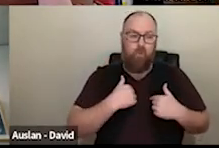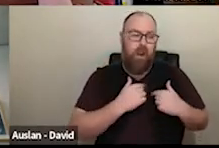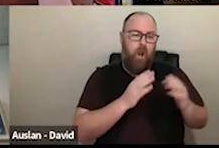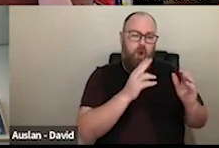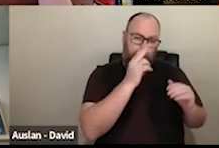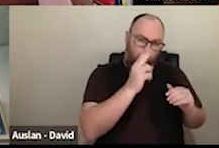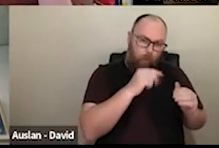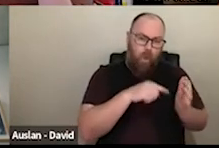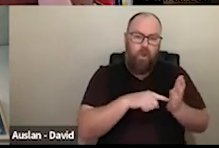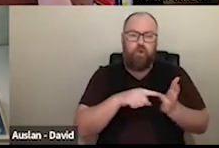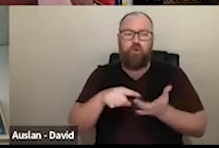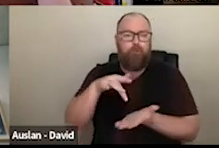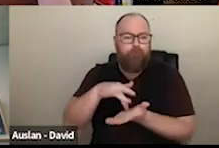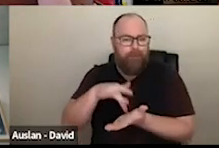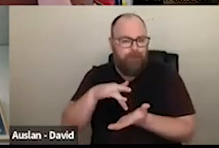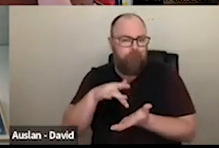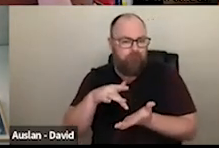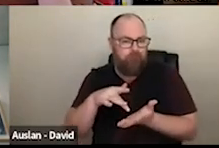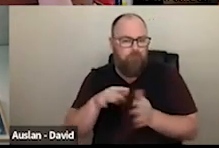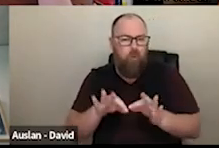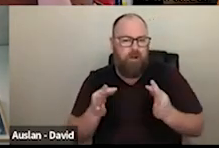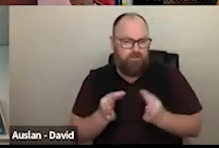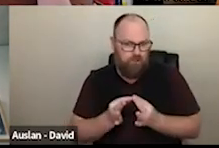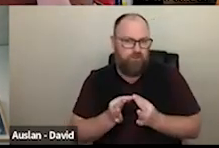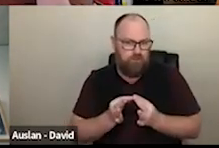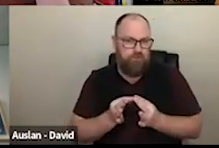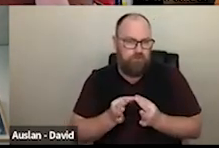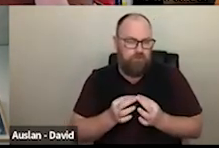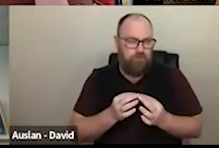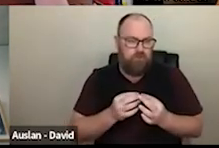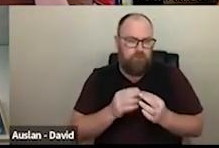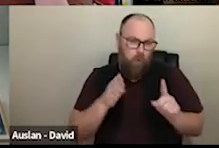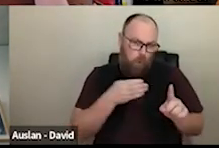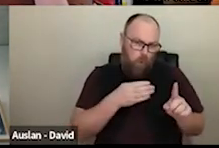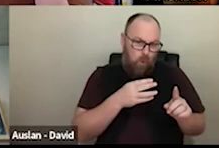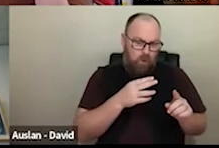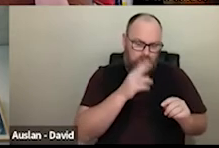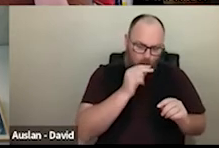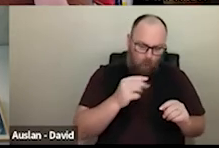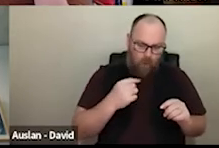that can be quite small And that really you know rely on for you to medium sector, organisations that can be quite small, and really rely on for year